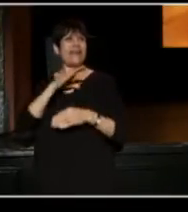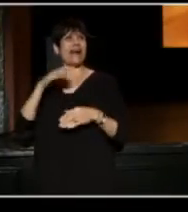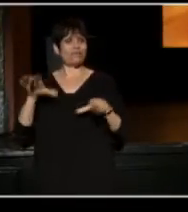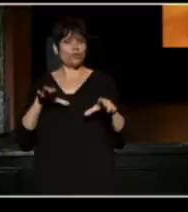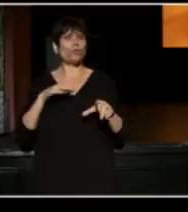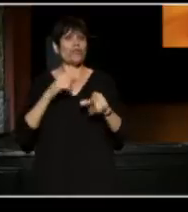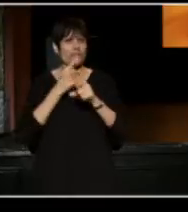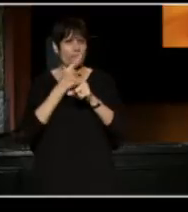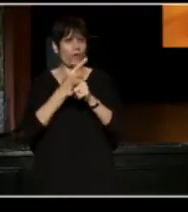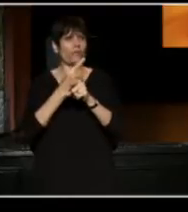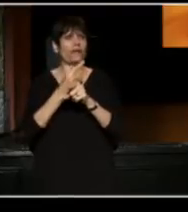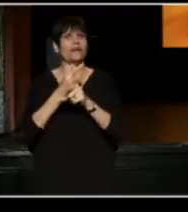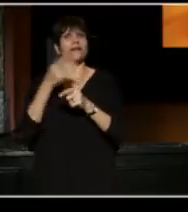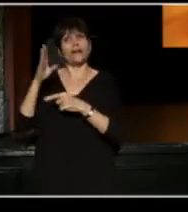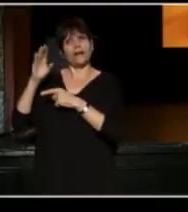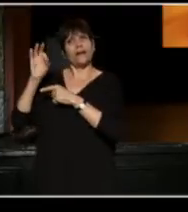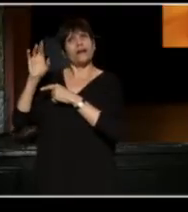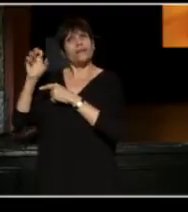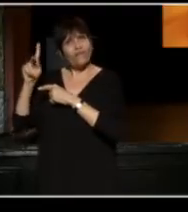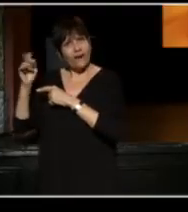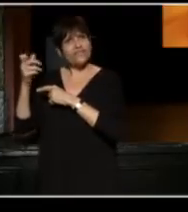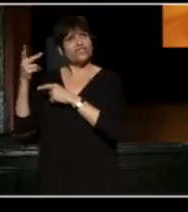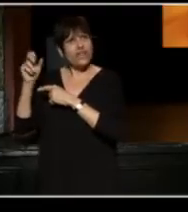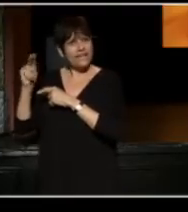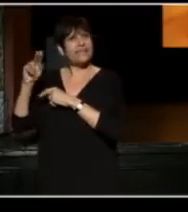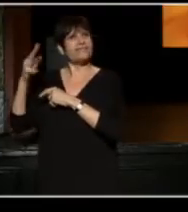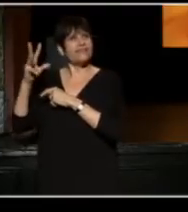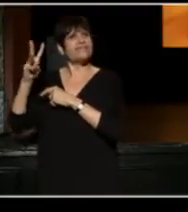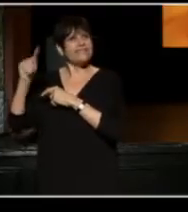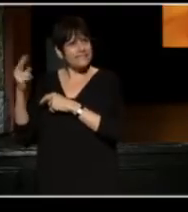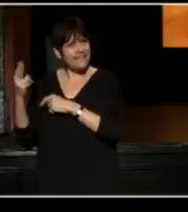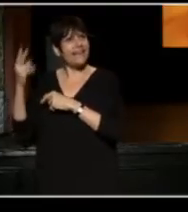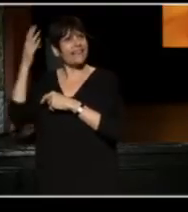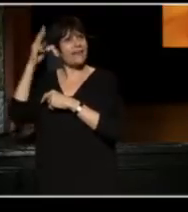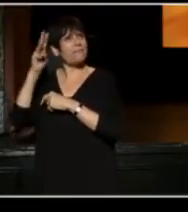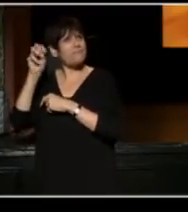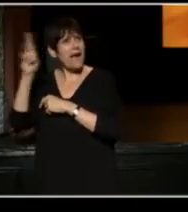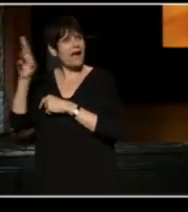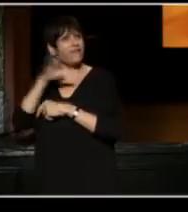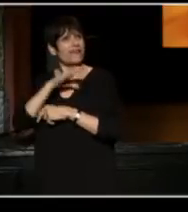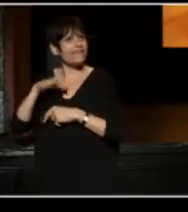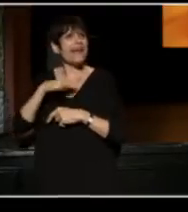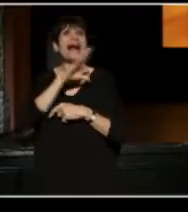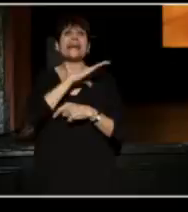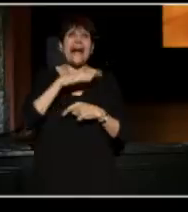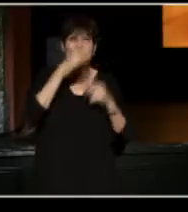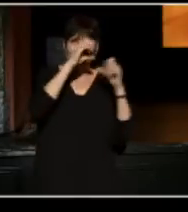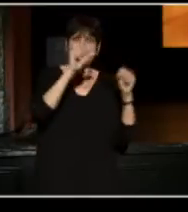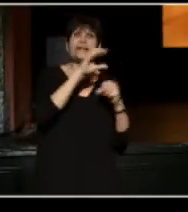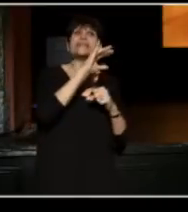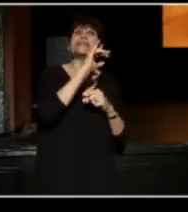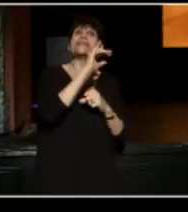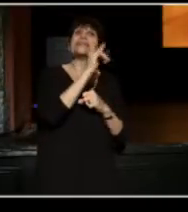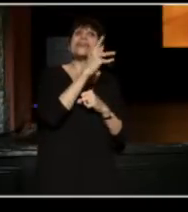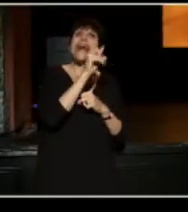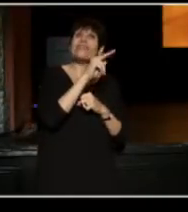In behalf of Mayor Frank G. Jackson the 56th Mayor of the City of Cleveland, and in behalf of Councilor President Kevin J. Kelley, welcome